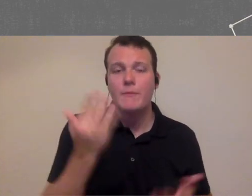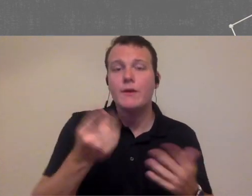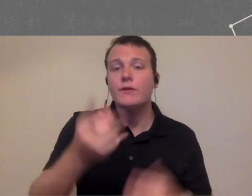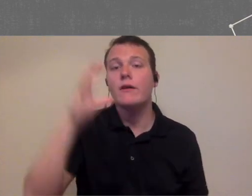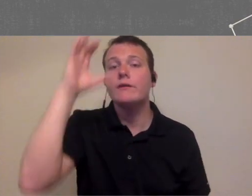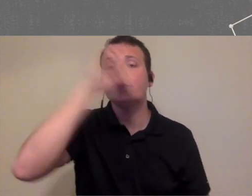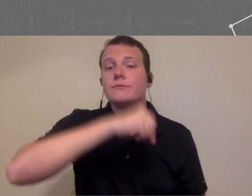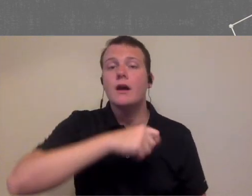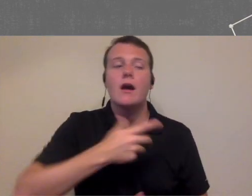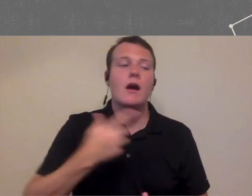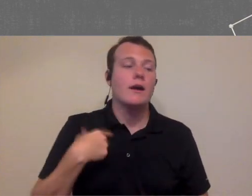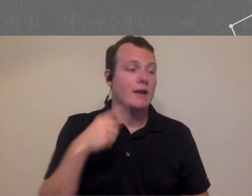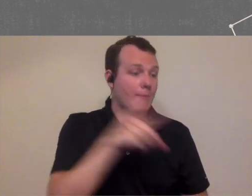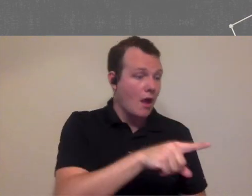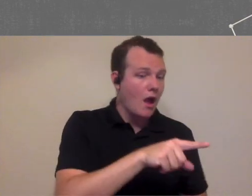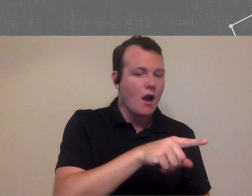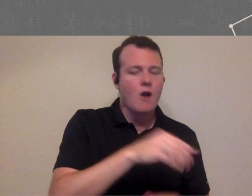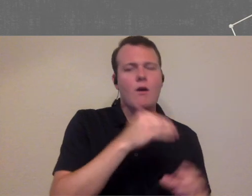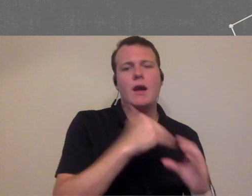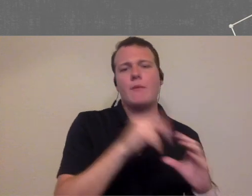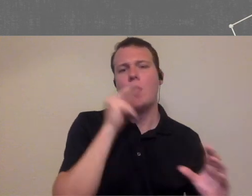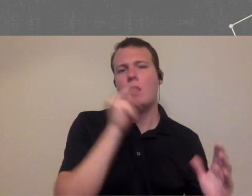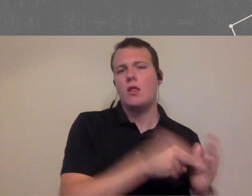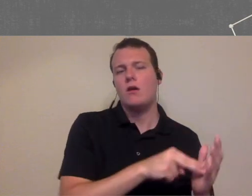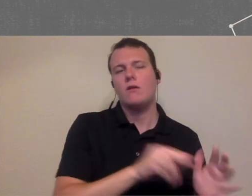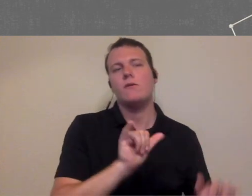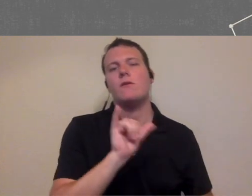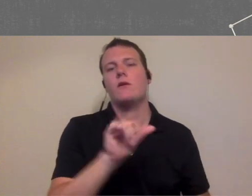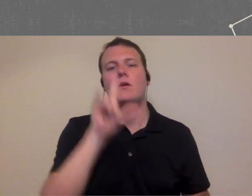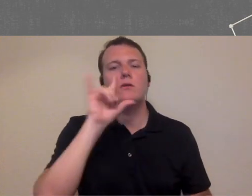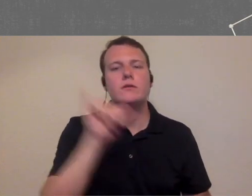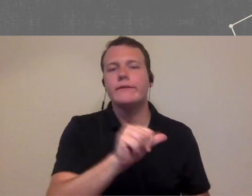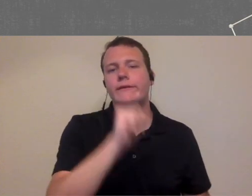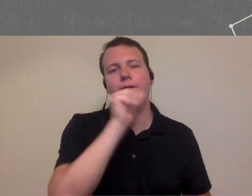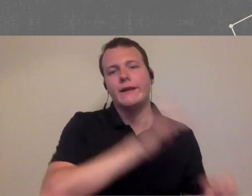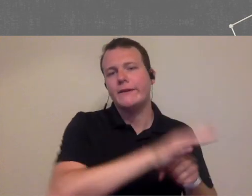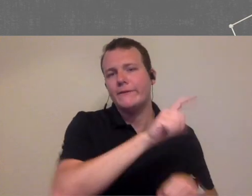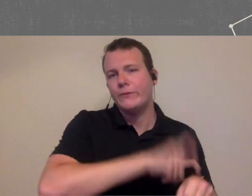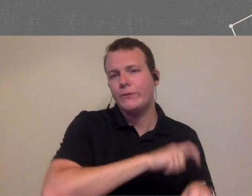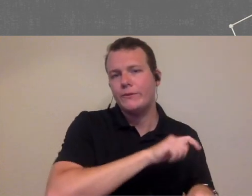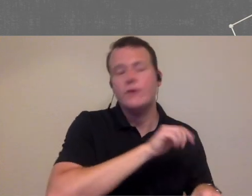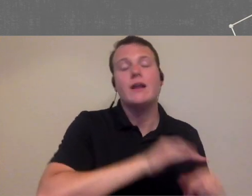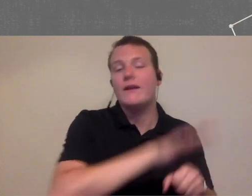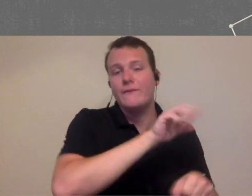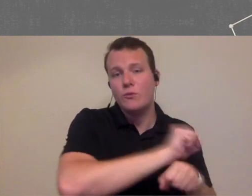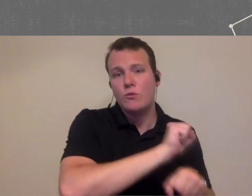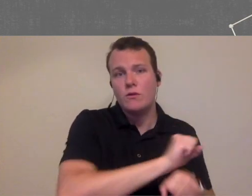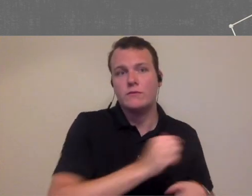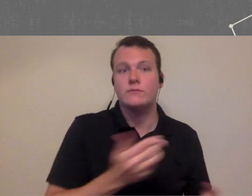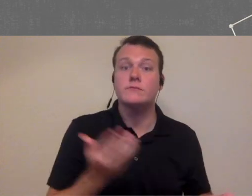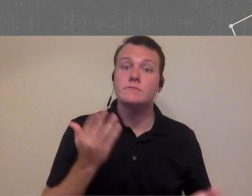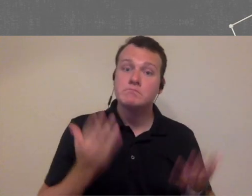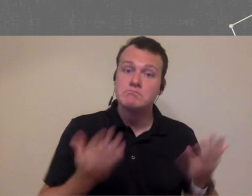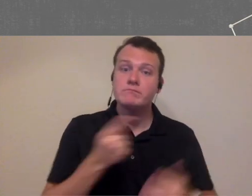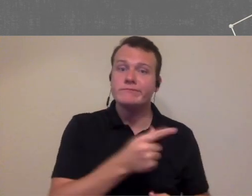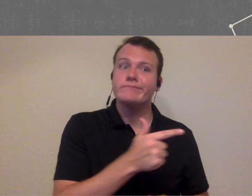exempt assumptions like oh I came out once and they were checking their email oh they must not have that work to do well that was that was one and maybe